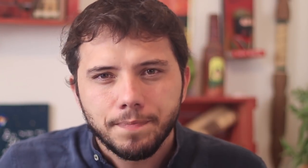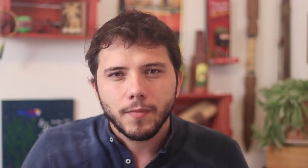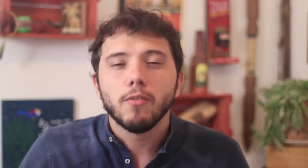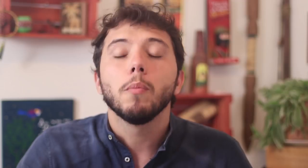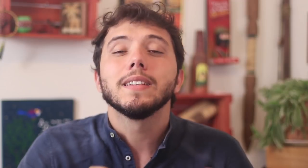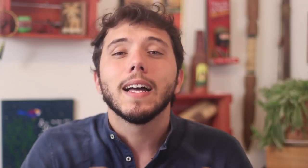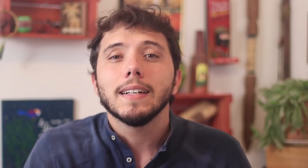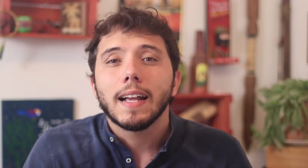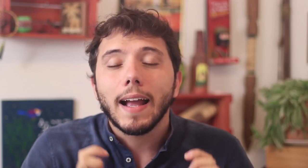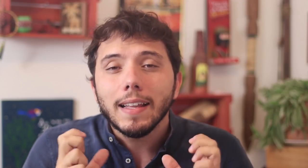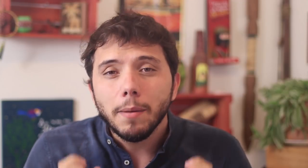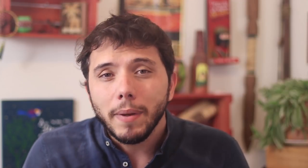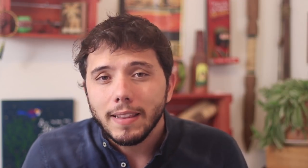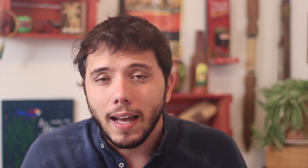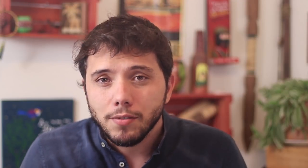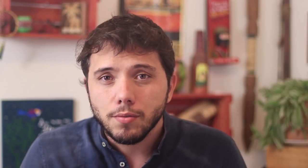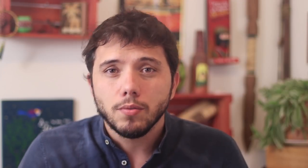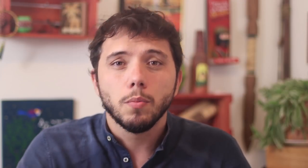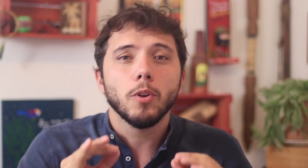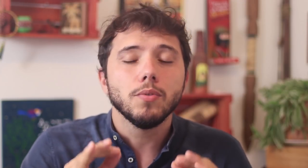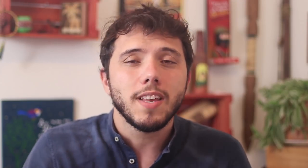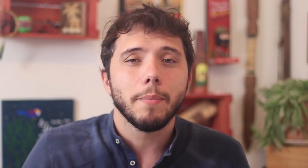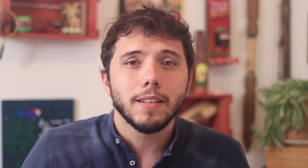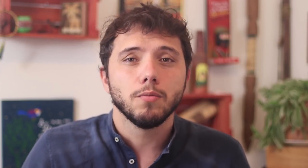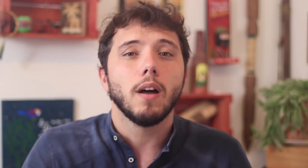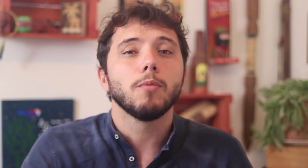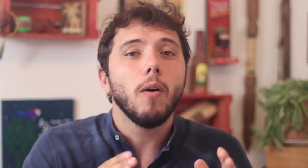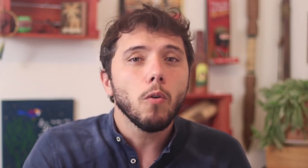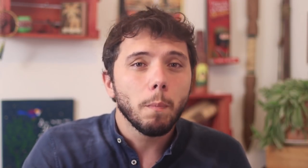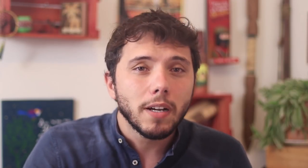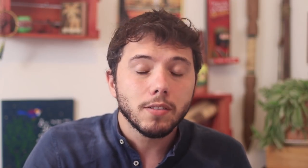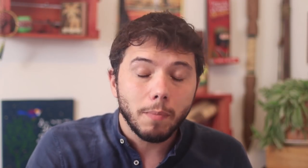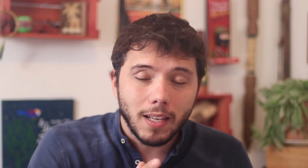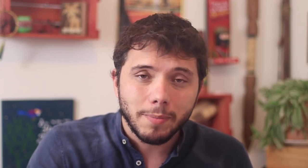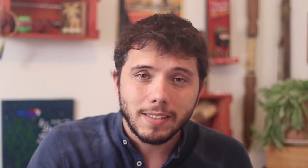I will comment on each part of the address by the current occupant of the